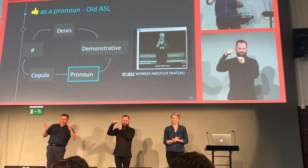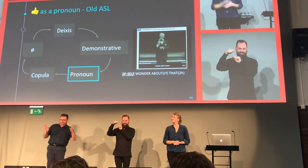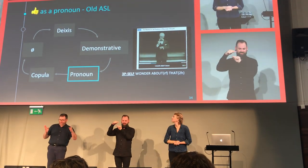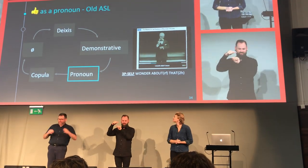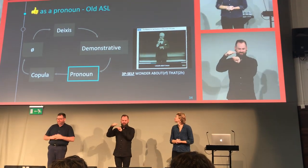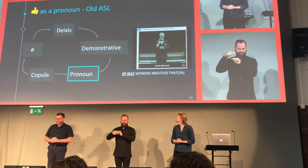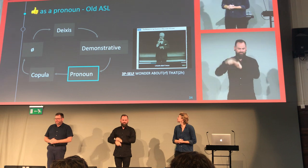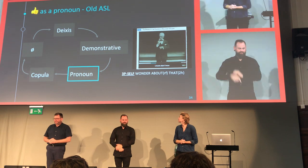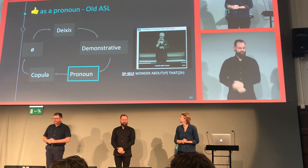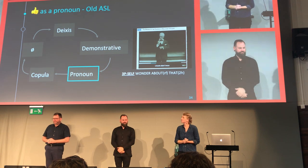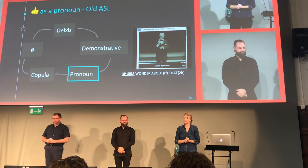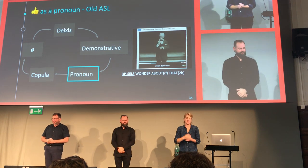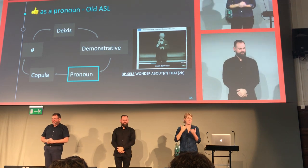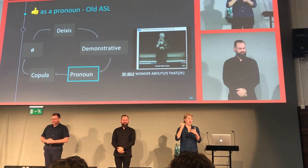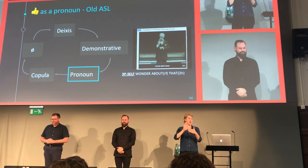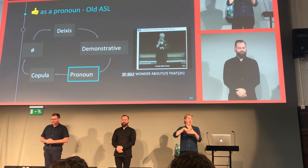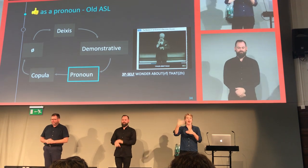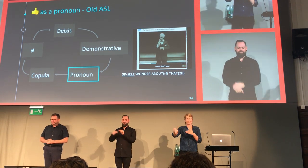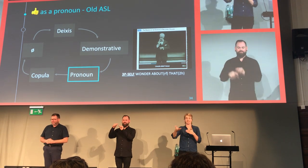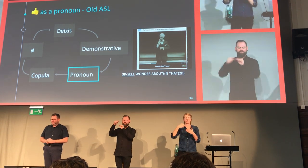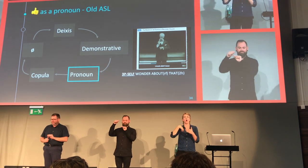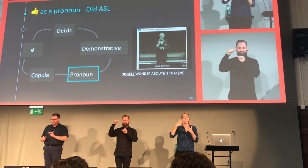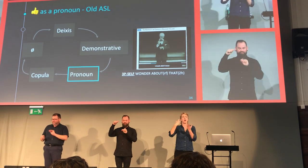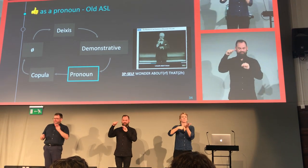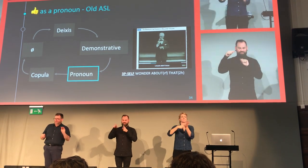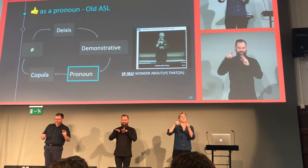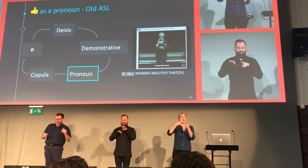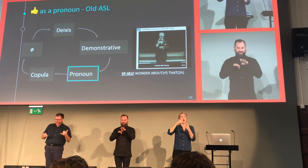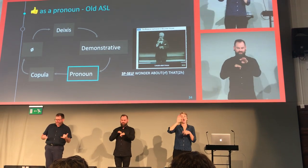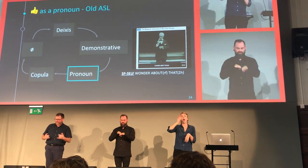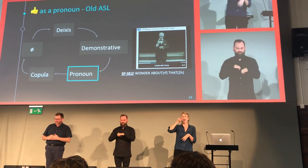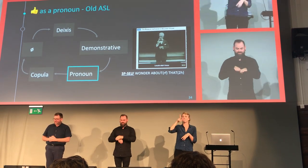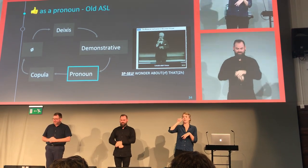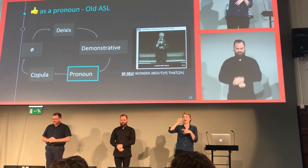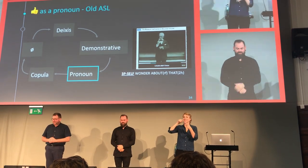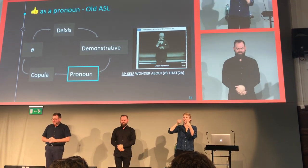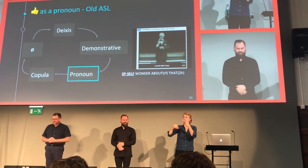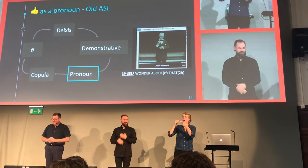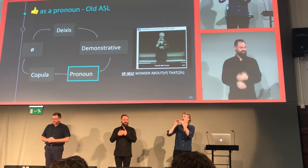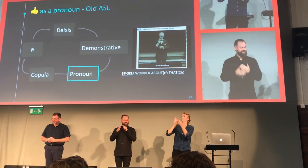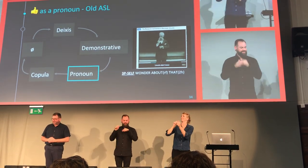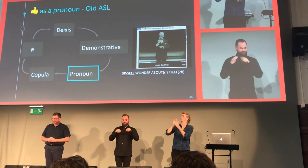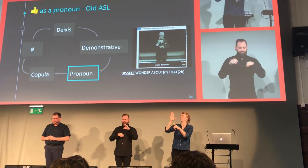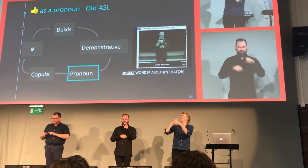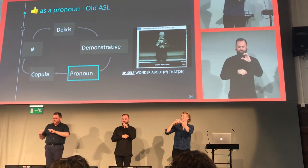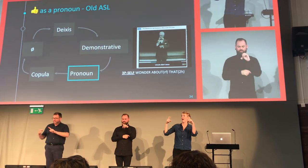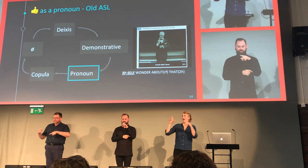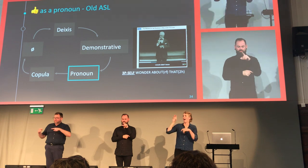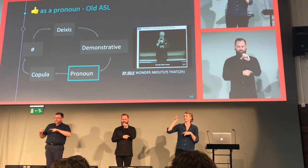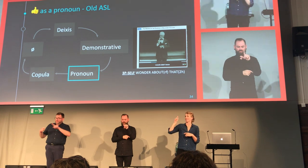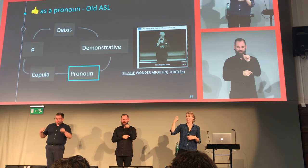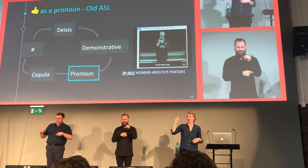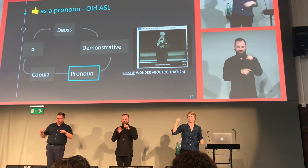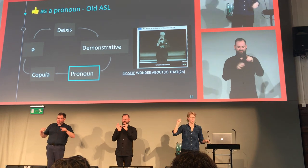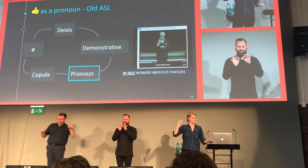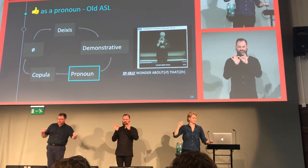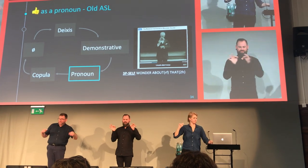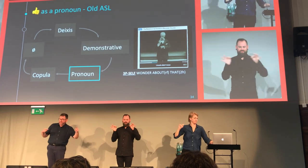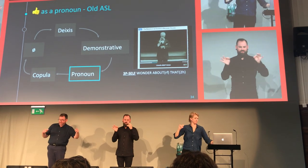I'm sorry, I've got a copular cycle. Now we've gone through demonstrative to pronoun. Next we're going to move to the copular cycle